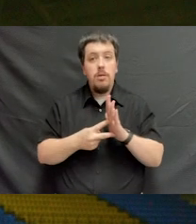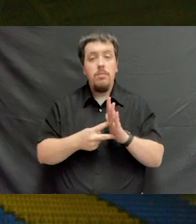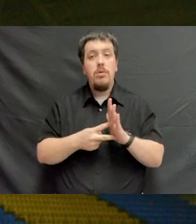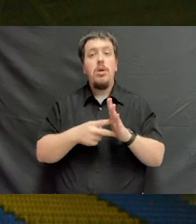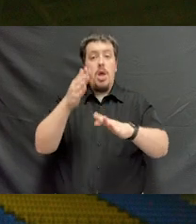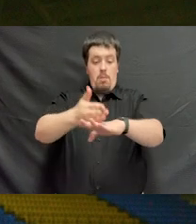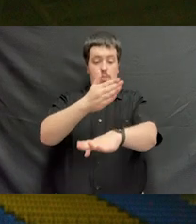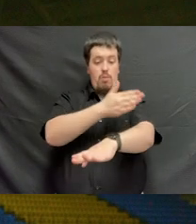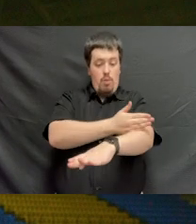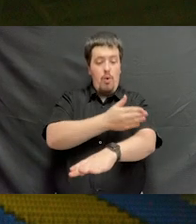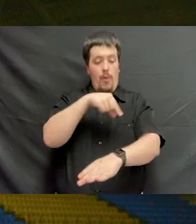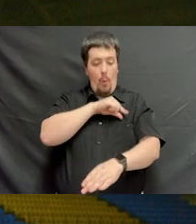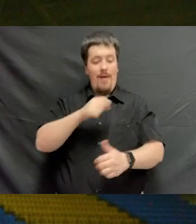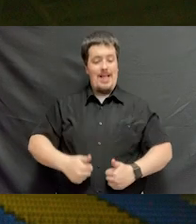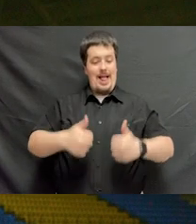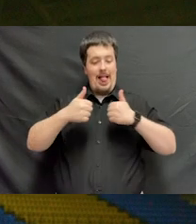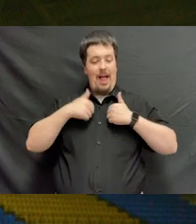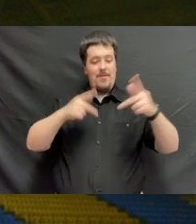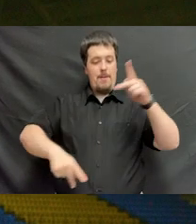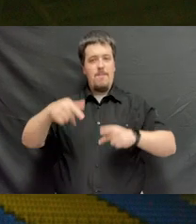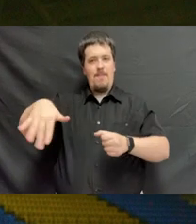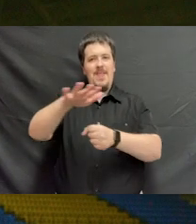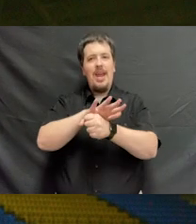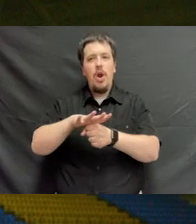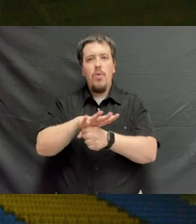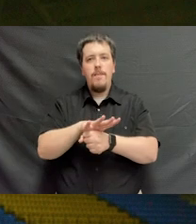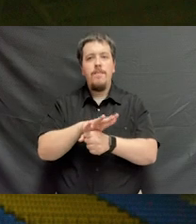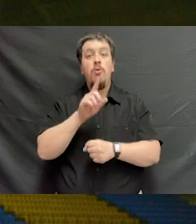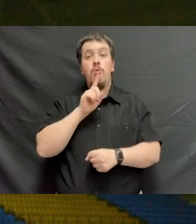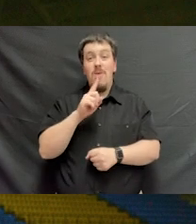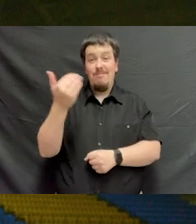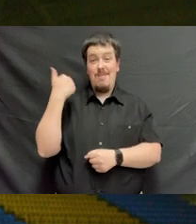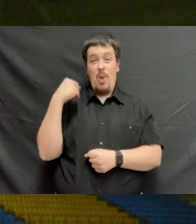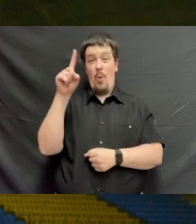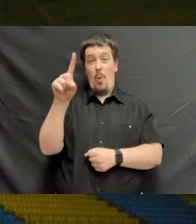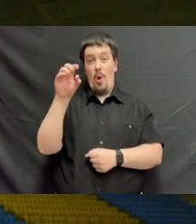to improve the quality of life for the people of our region. And for the past 106 years,